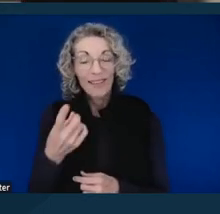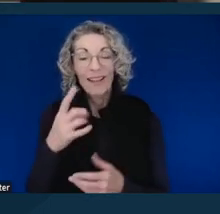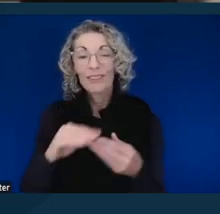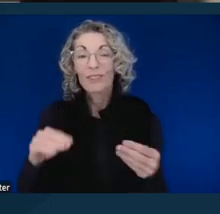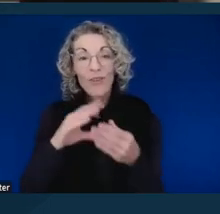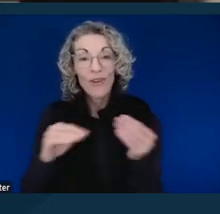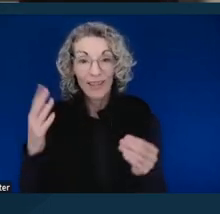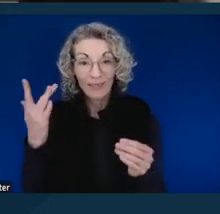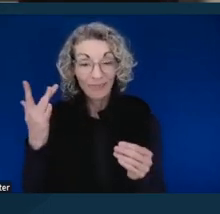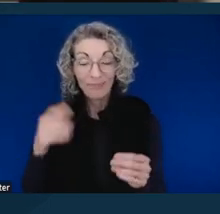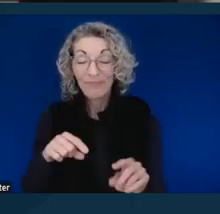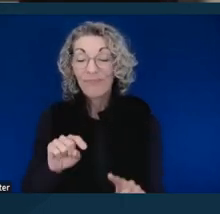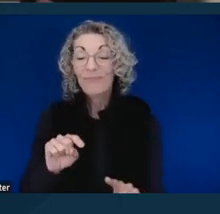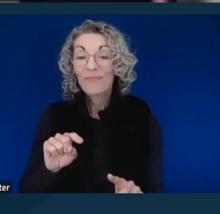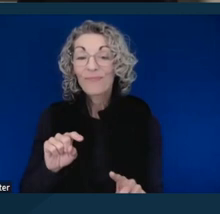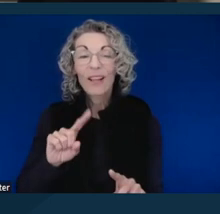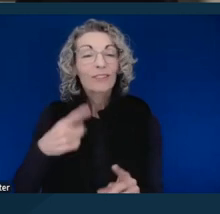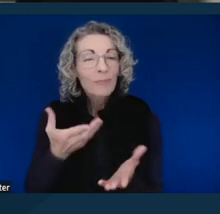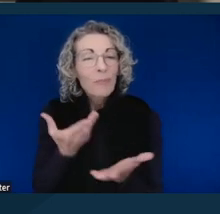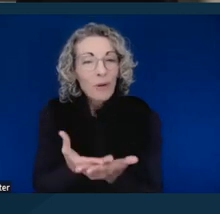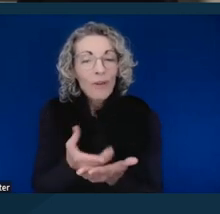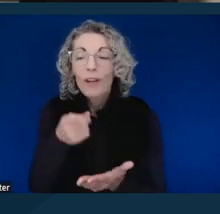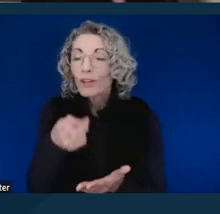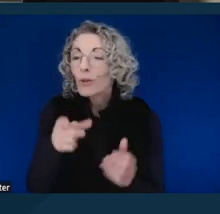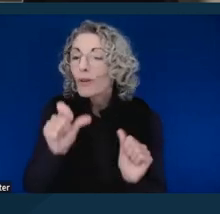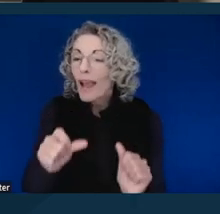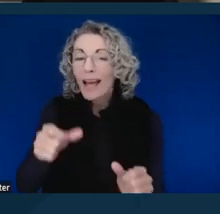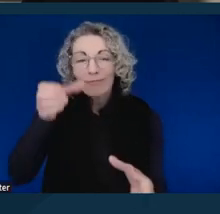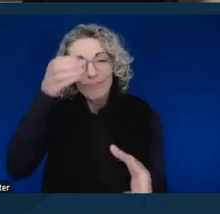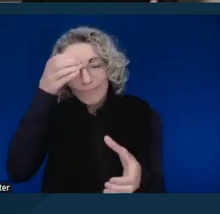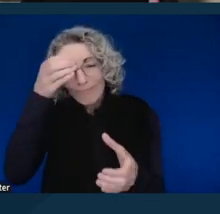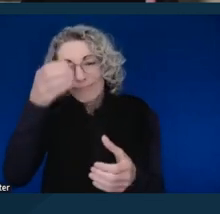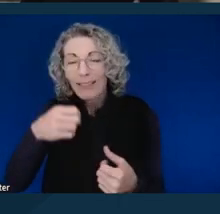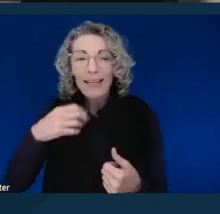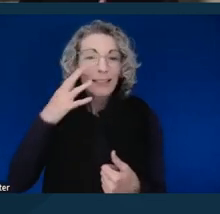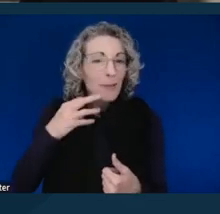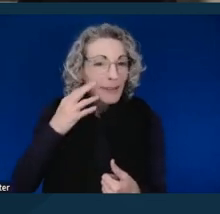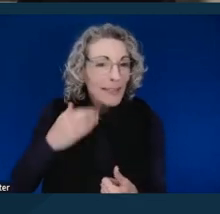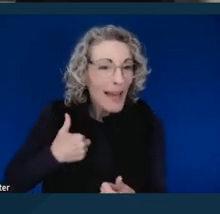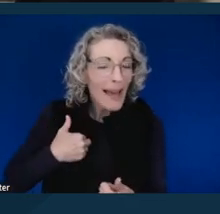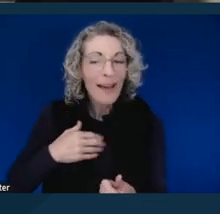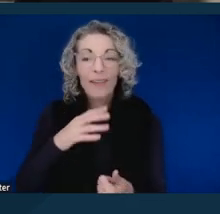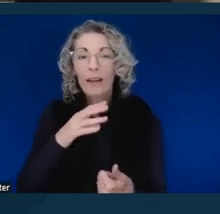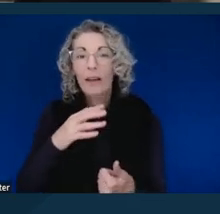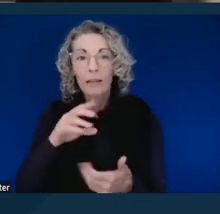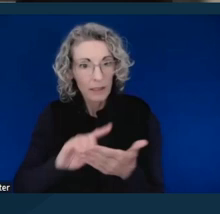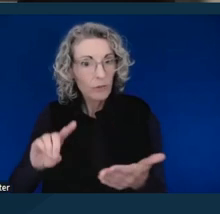to show that you can have all the knowledge in the world and all the experience in the world, and this discrimination still exists,